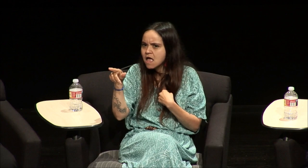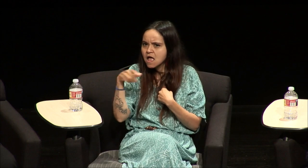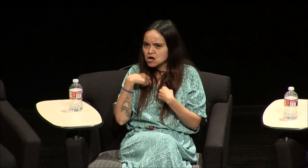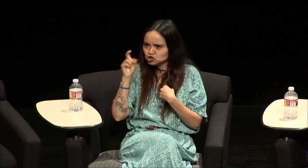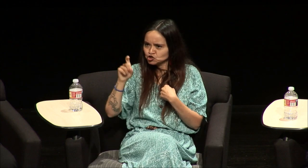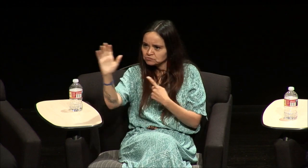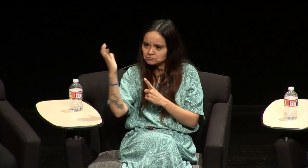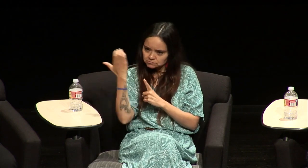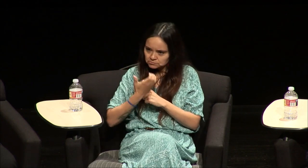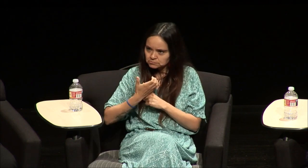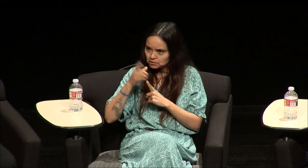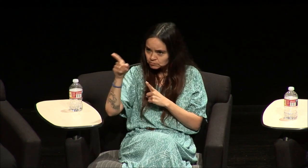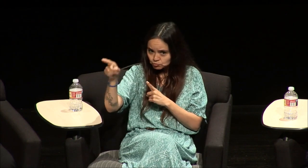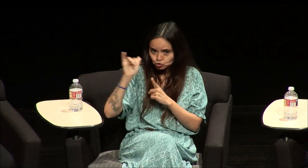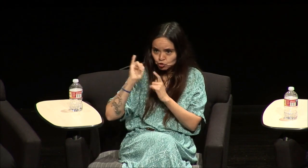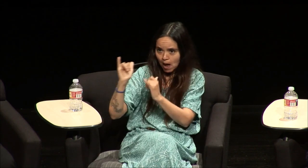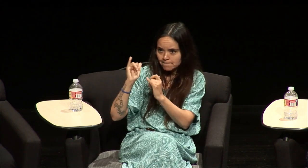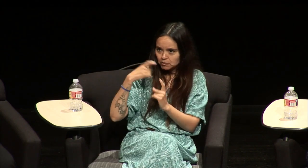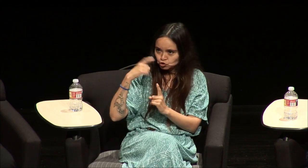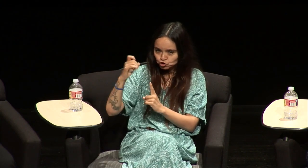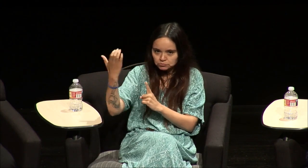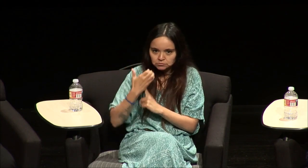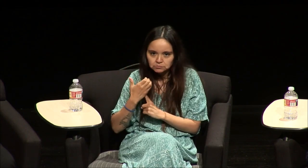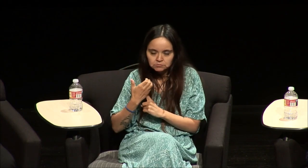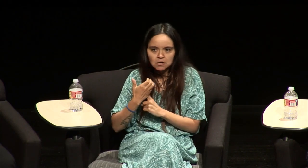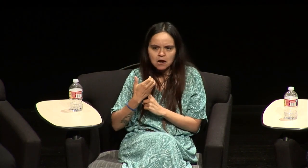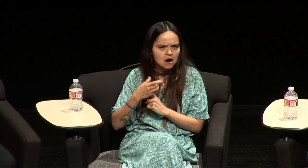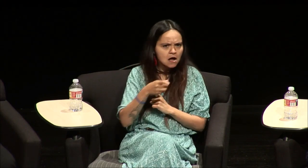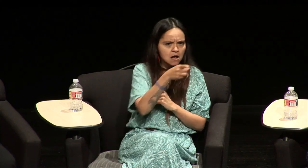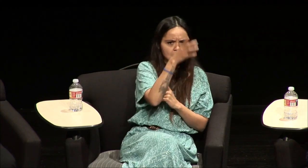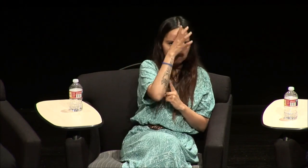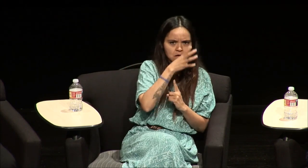and and I saw you know how she was doing and I thought to myself should I be like